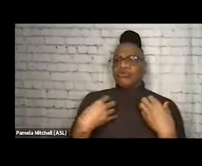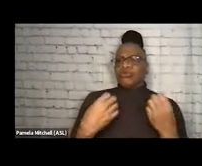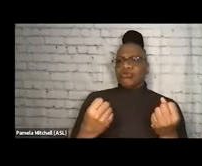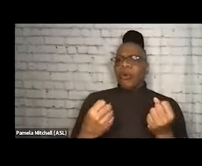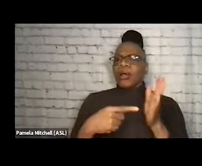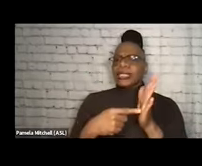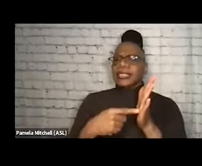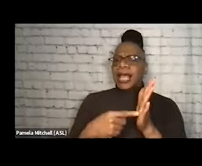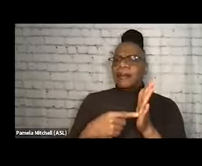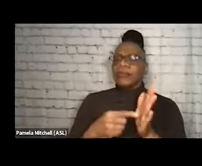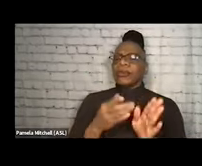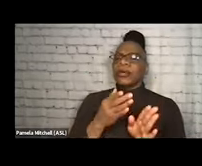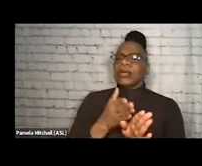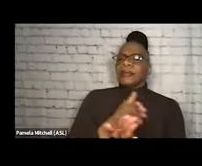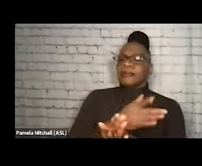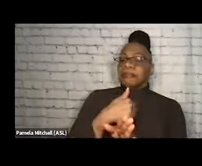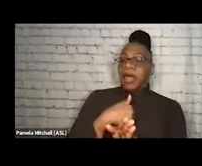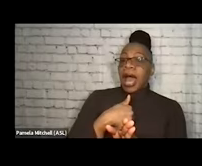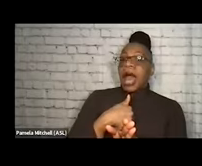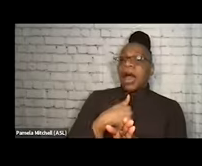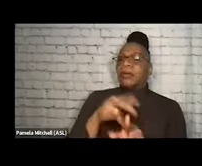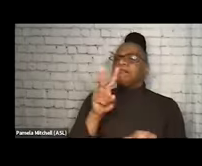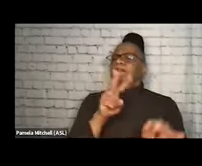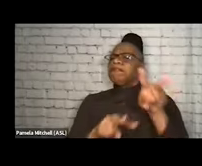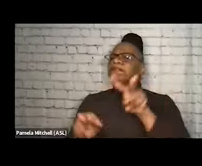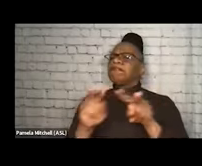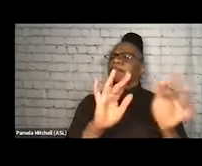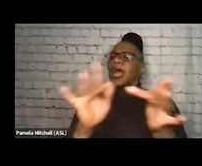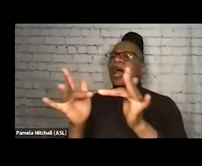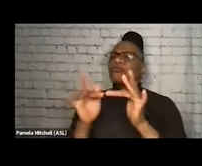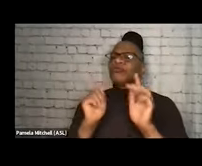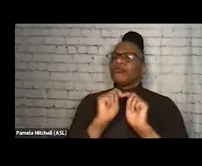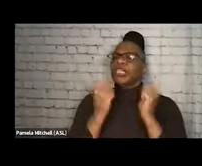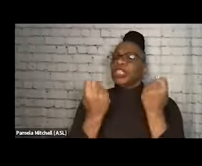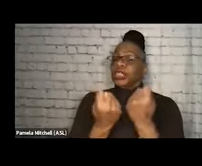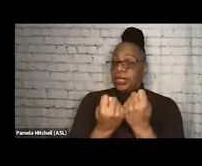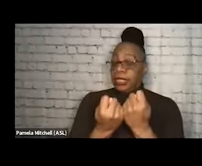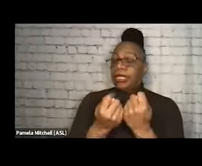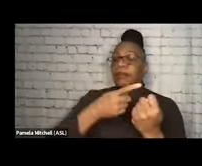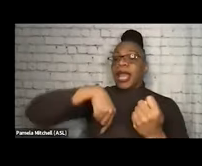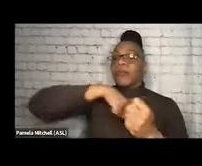previously I oversaw an outreach team, a street outreach team. We were working with many, many people